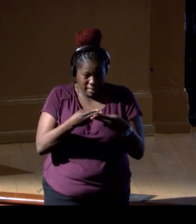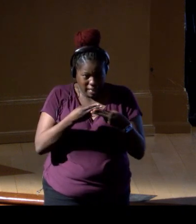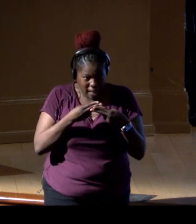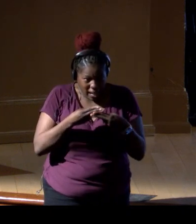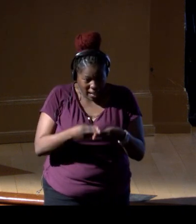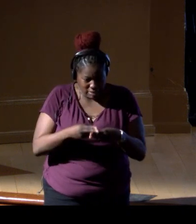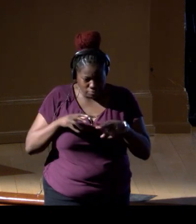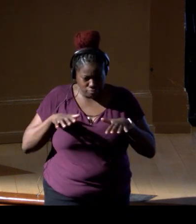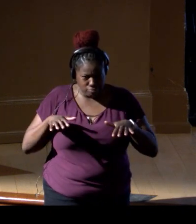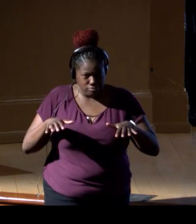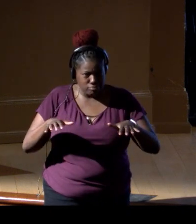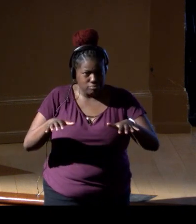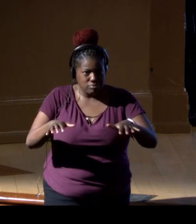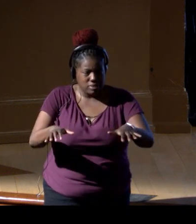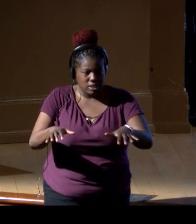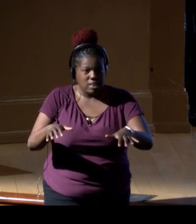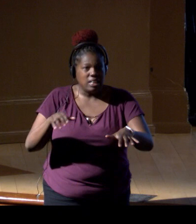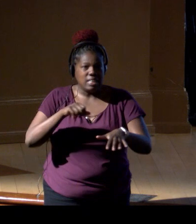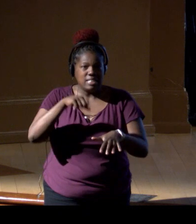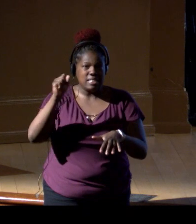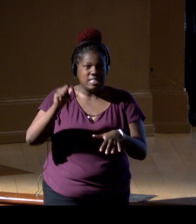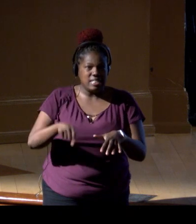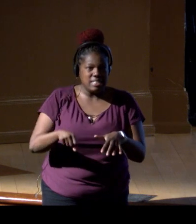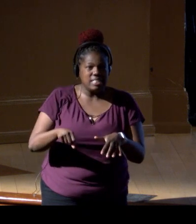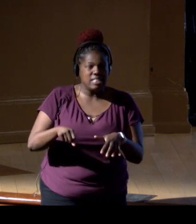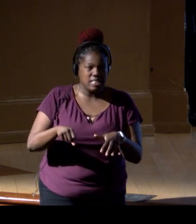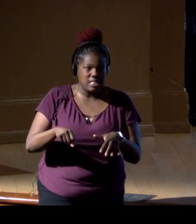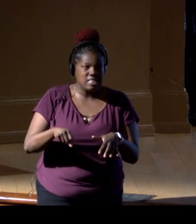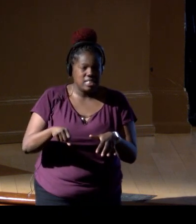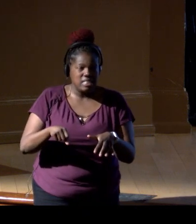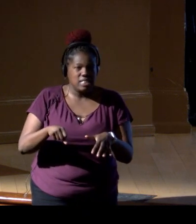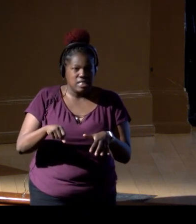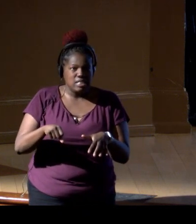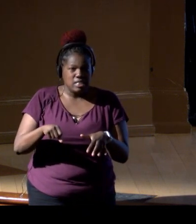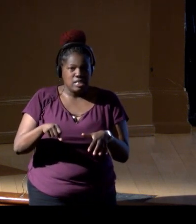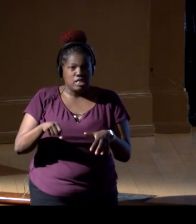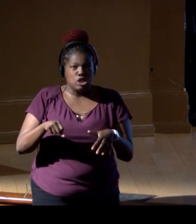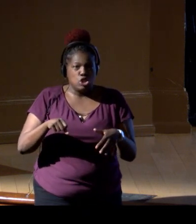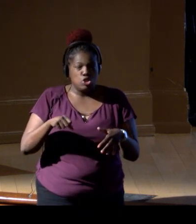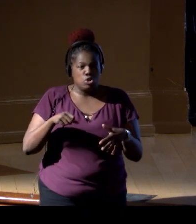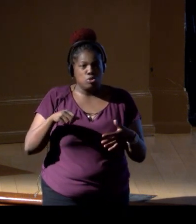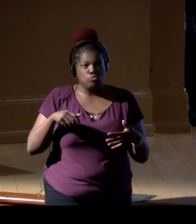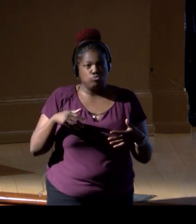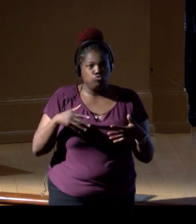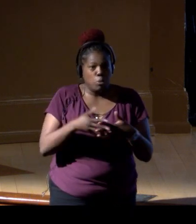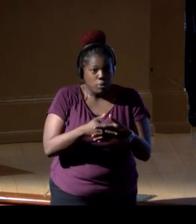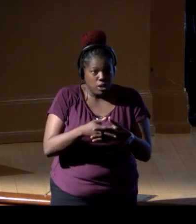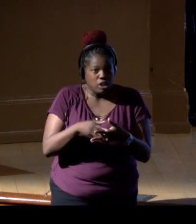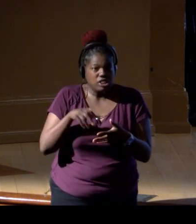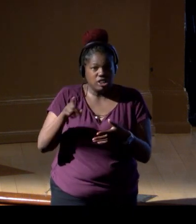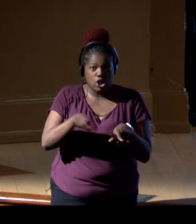this is a seasonal spawning reproduction aggregation, but also it's a seasonal feeding aggregation,